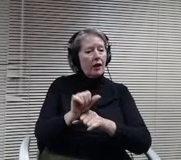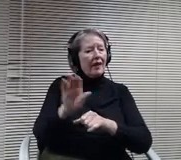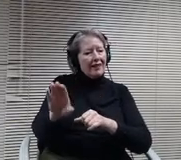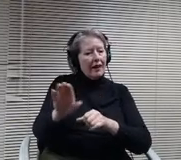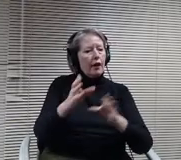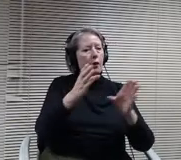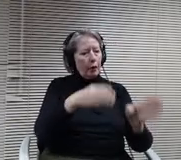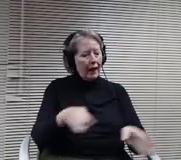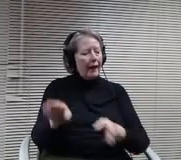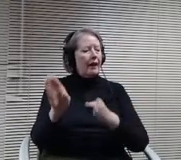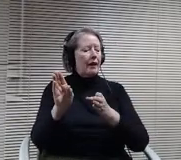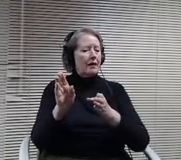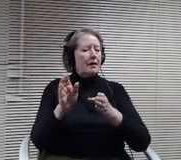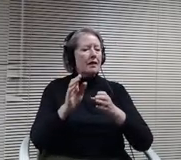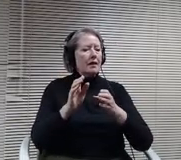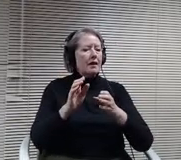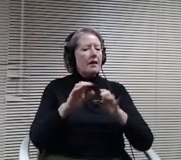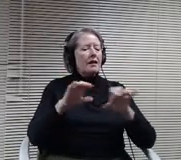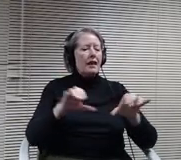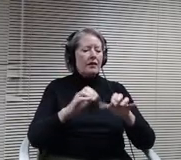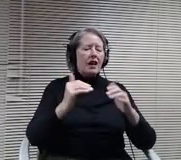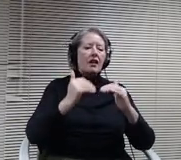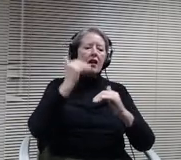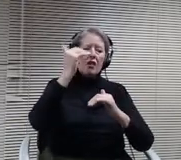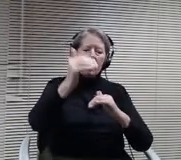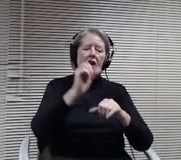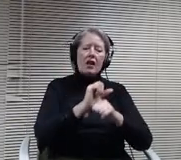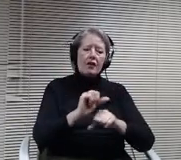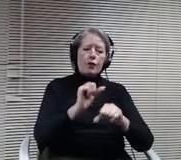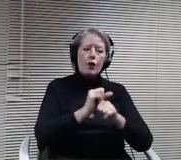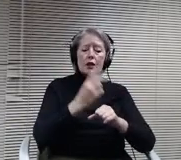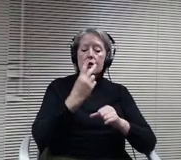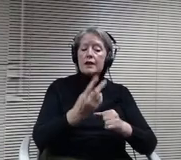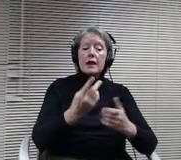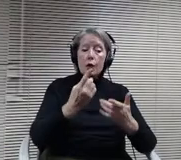and what are things that we need to make sure that we have to make sure the space is functional.